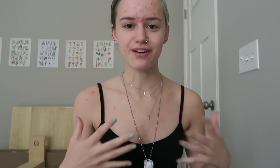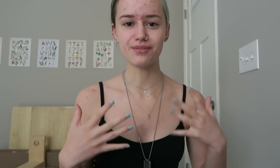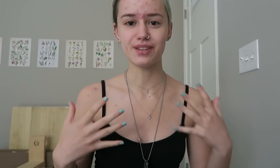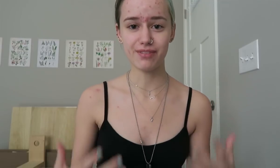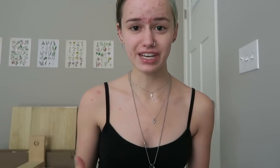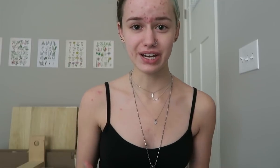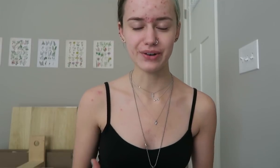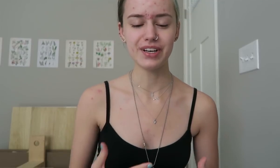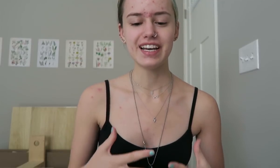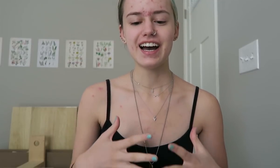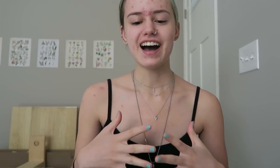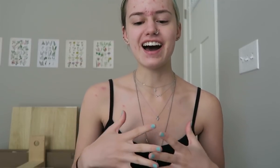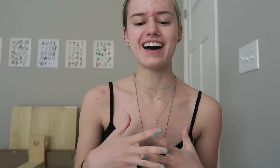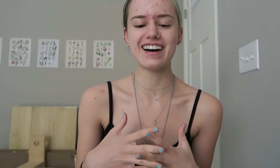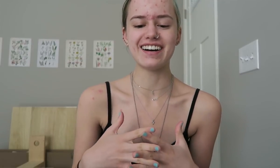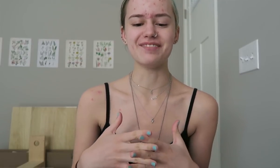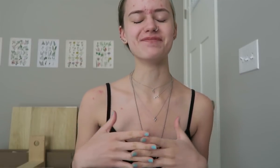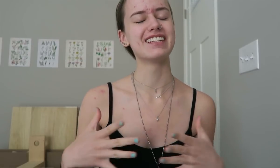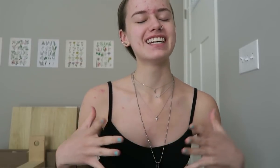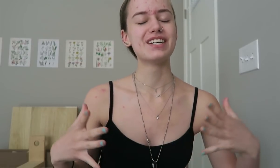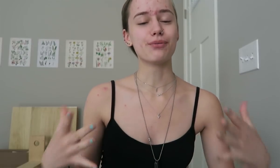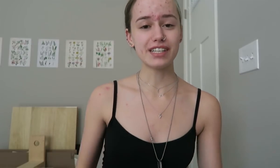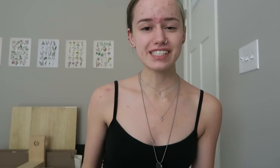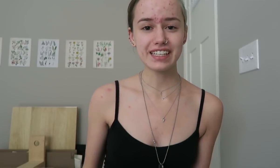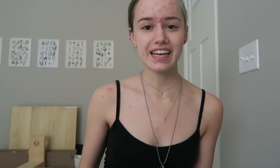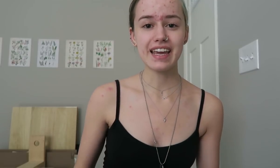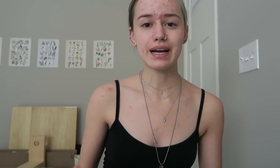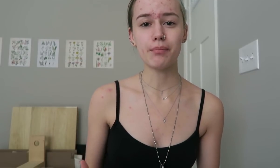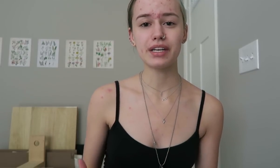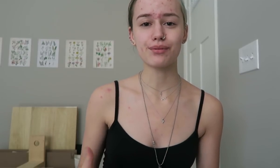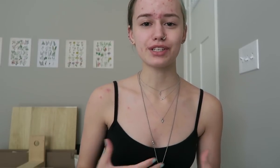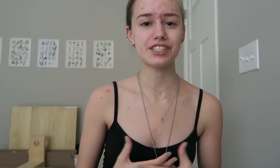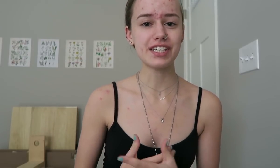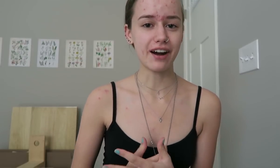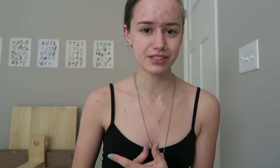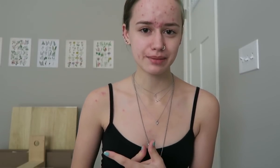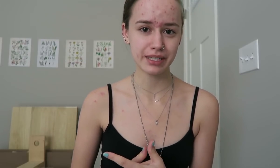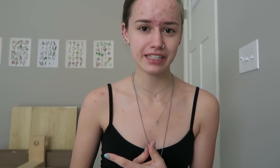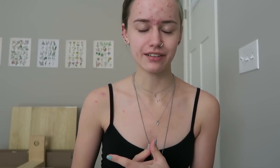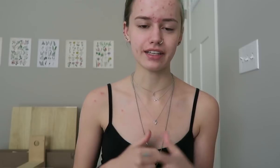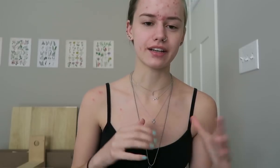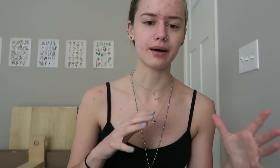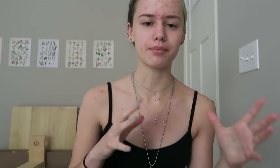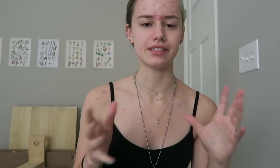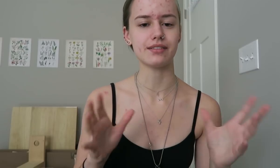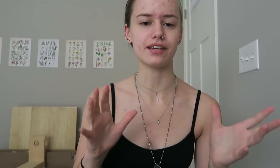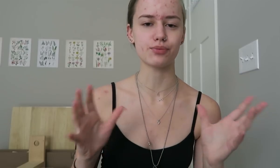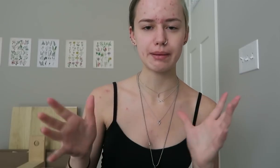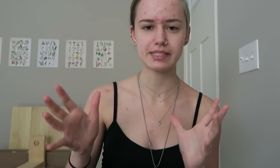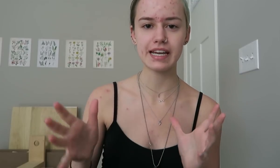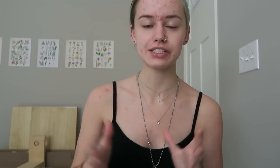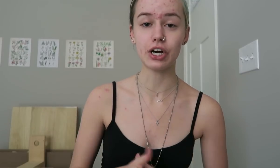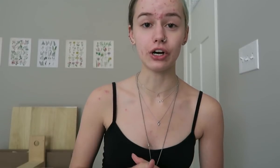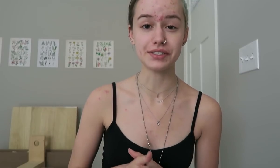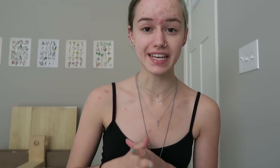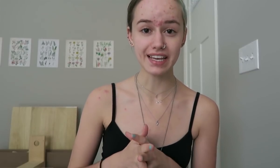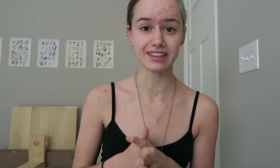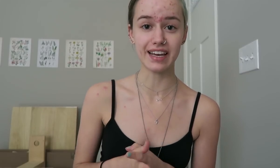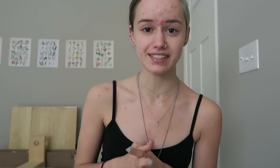of the video. Umm, recently a company reached out to me they're like the company/ website called Take Lessons.